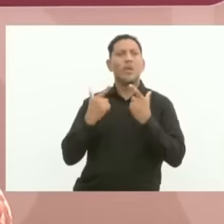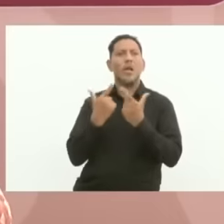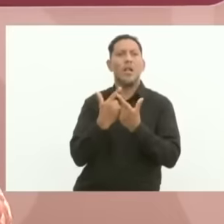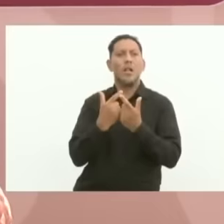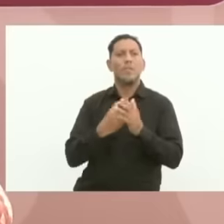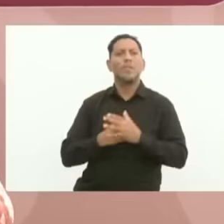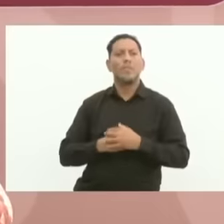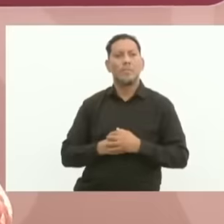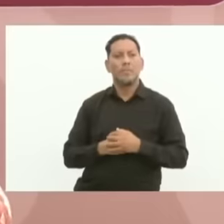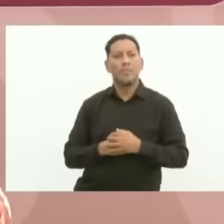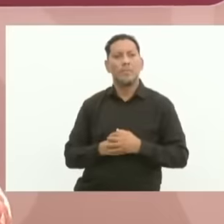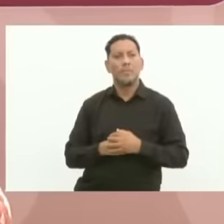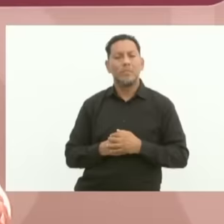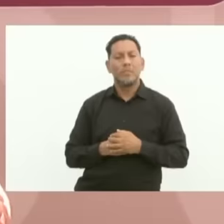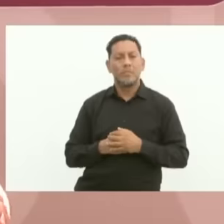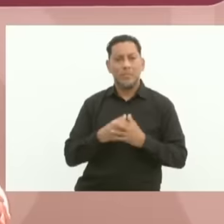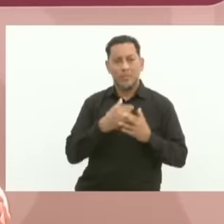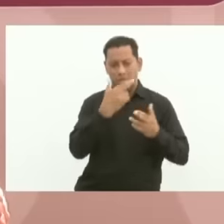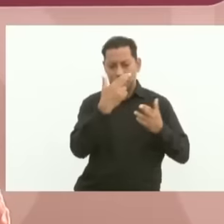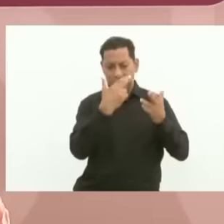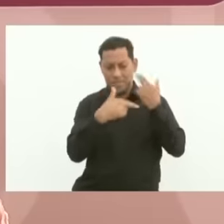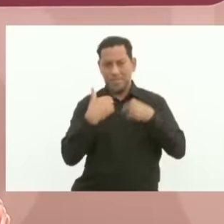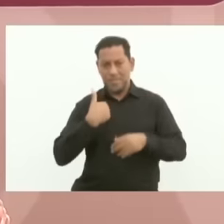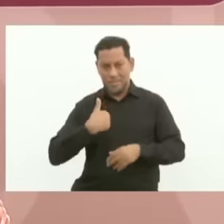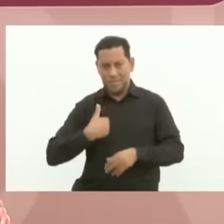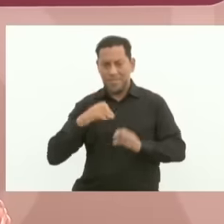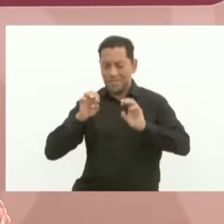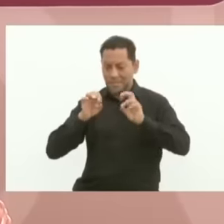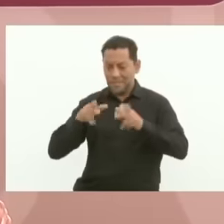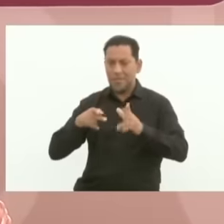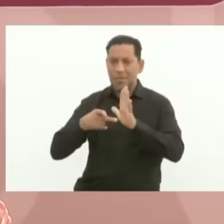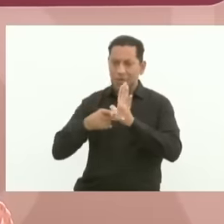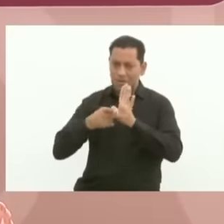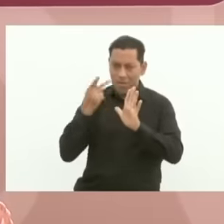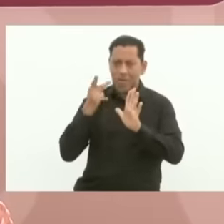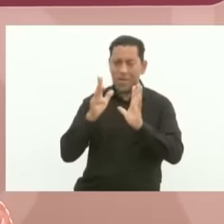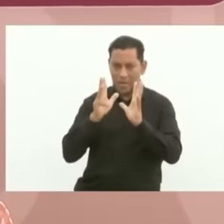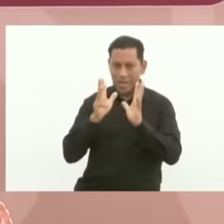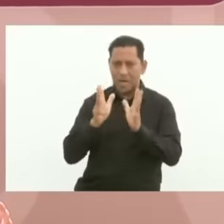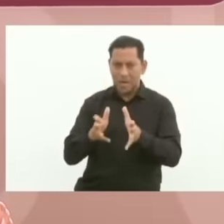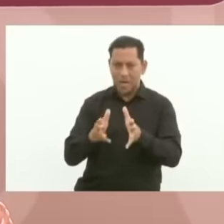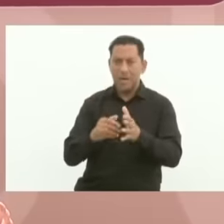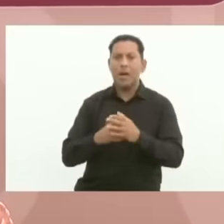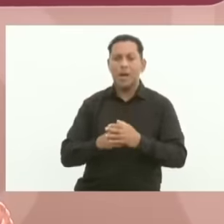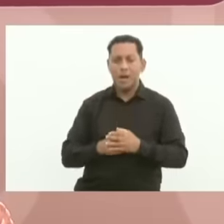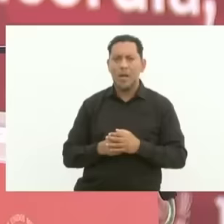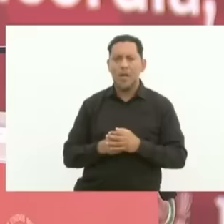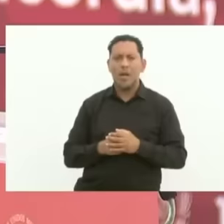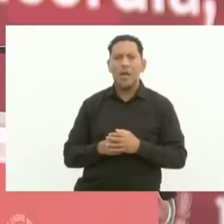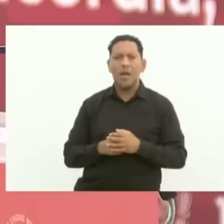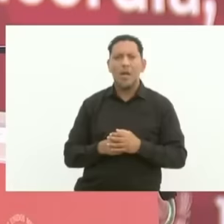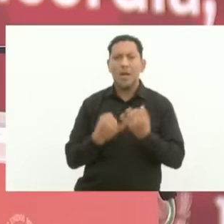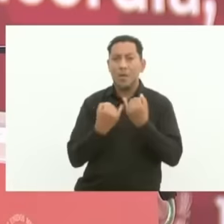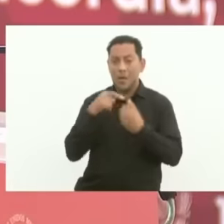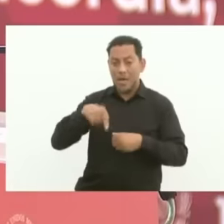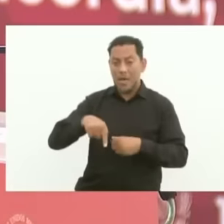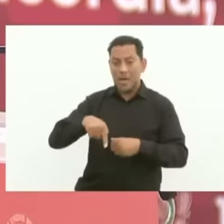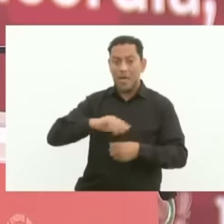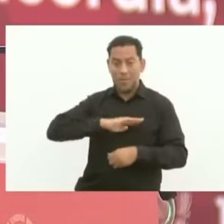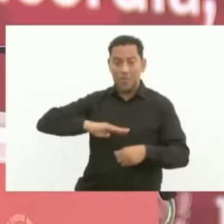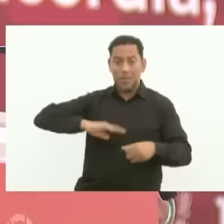We are going to return to Chiapas. We are also going to return to Concordia. We are going to return. to return and we are going